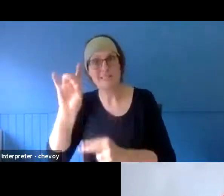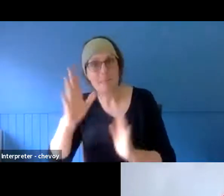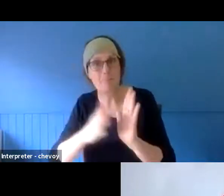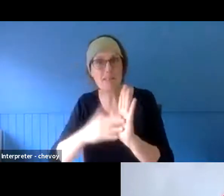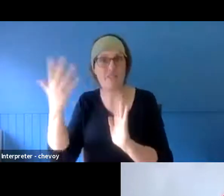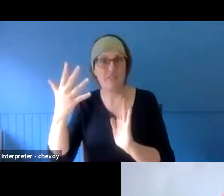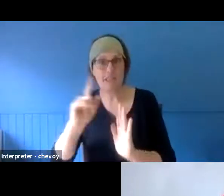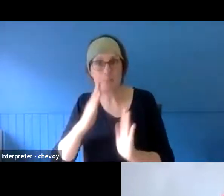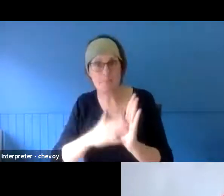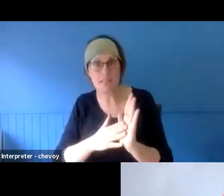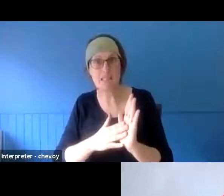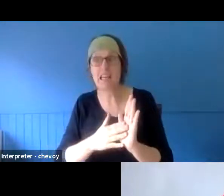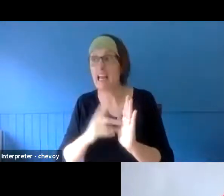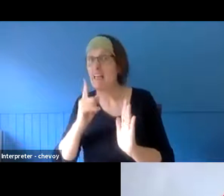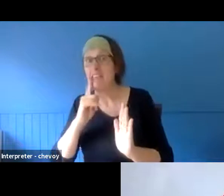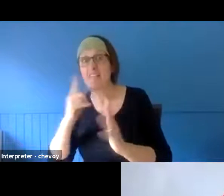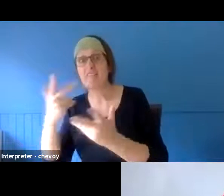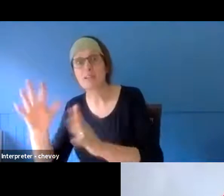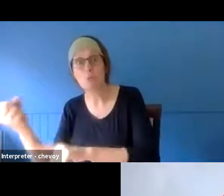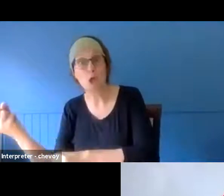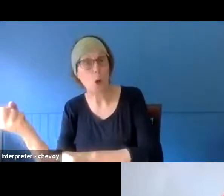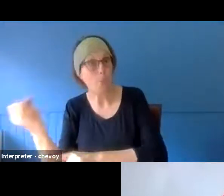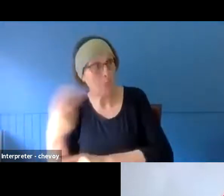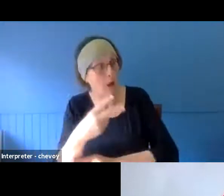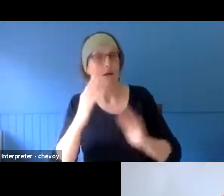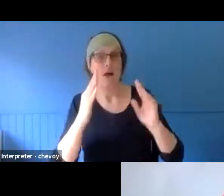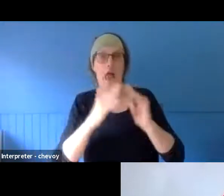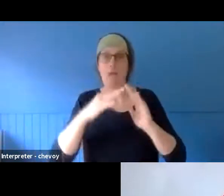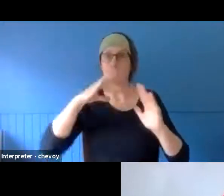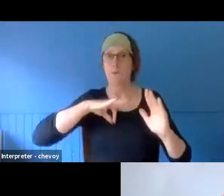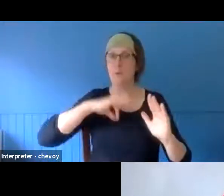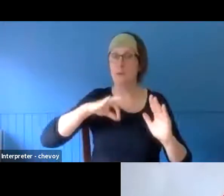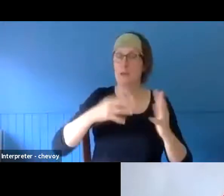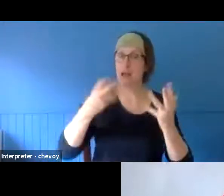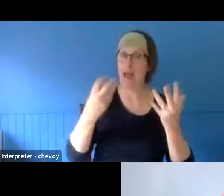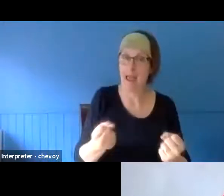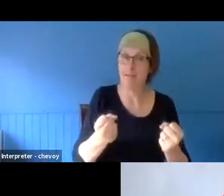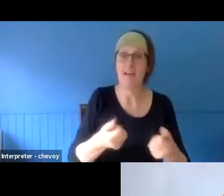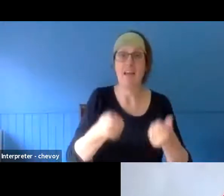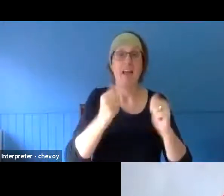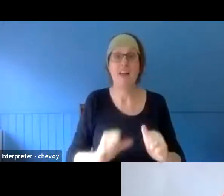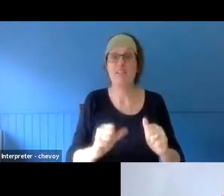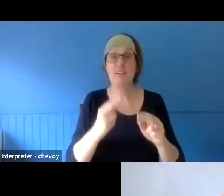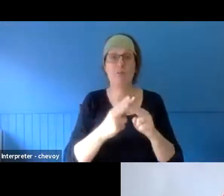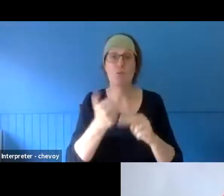house is still there," and it was. Then we spent the rest of the next six or eight hours putting out fires. So that really motivated us